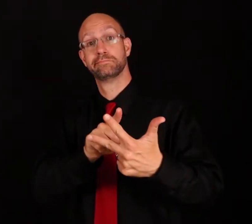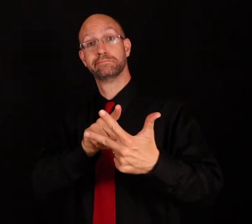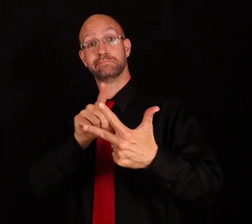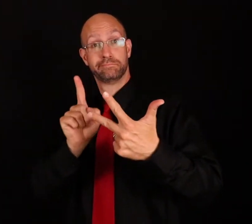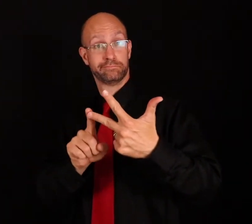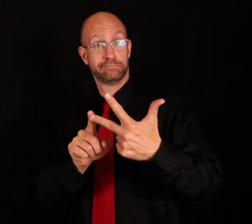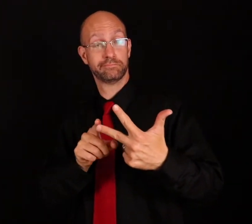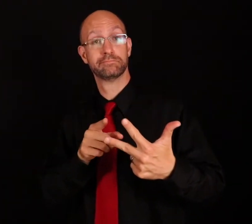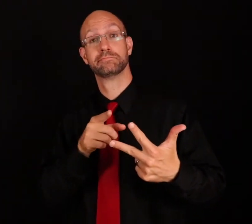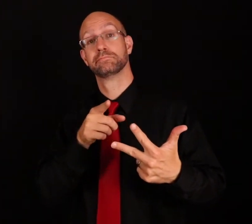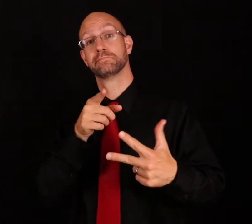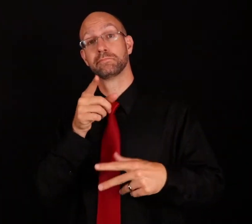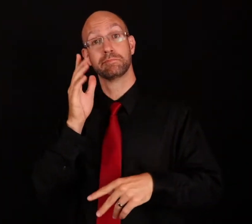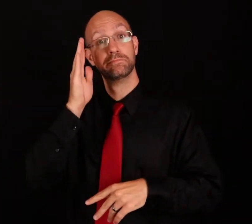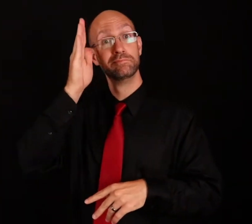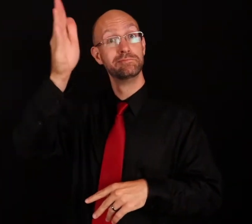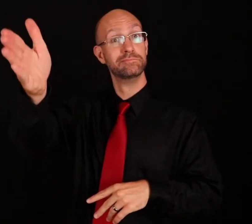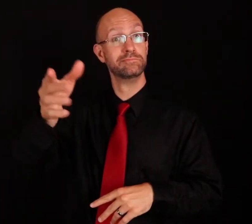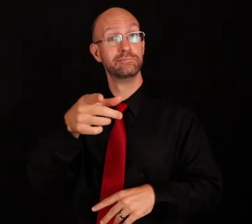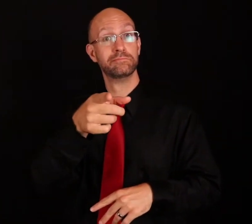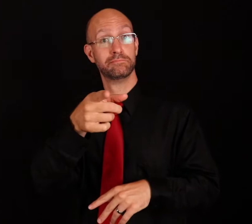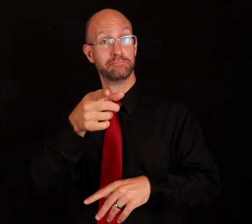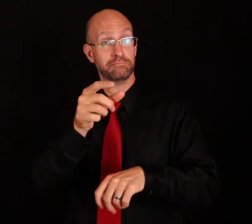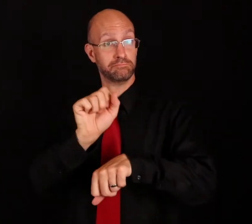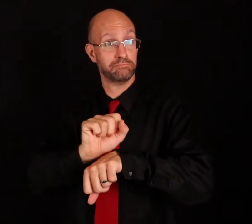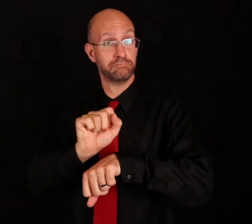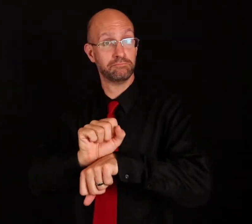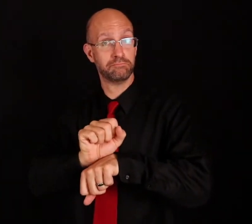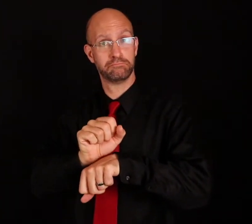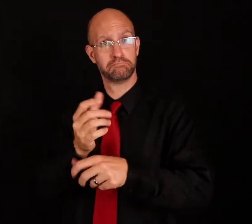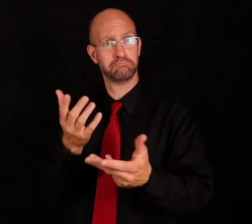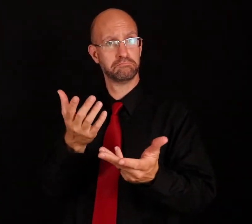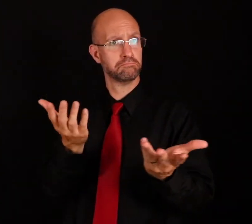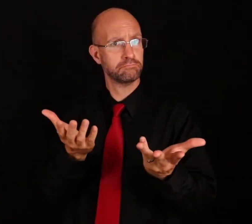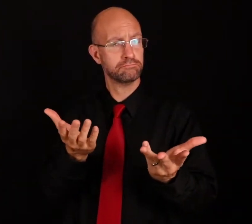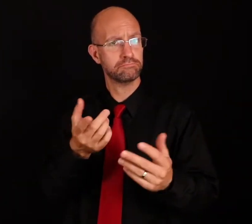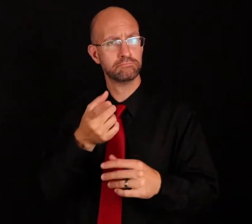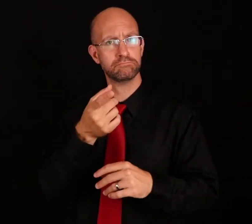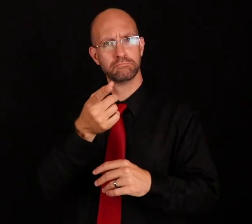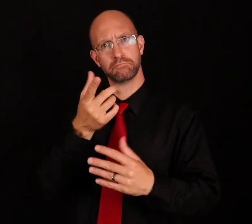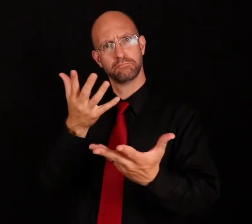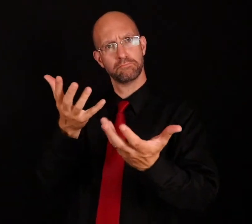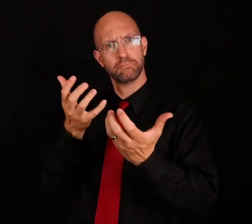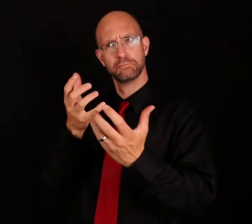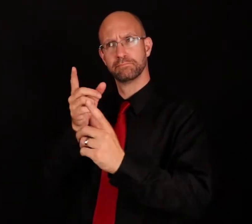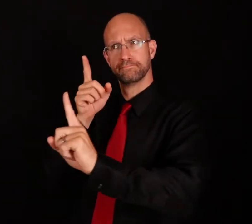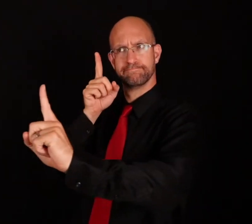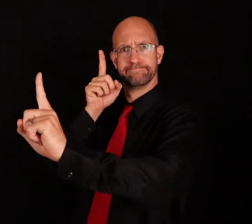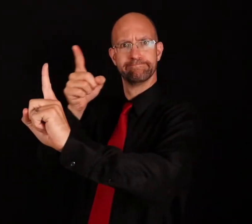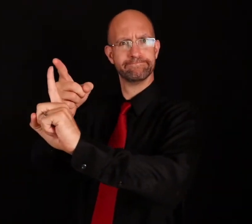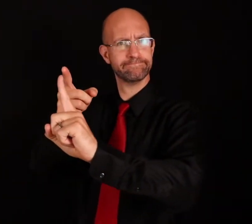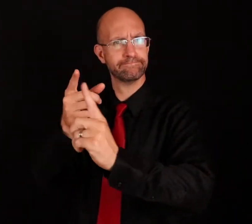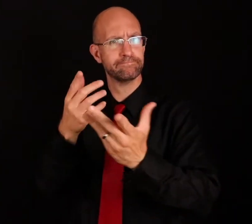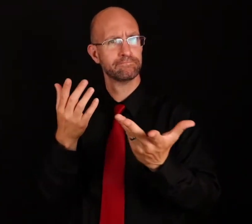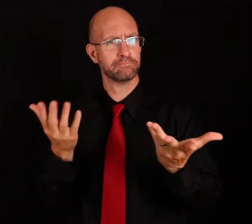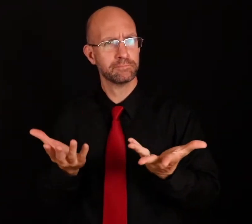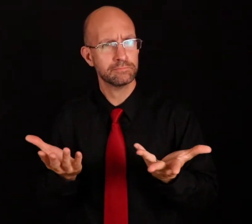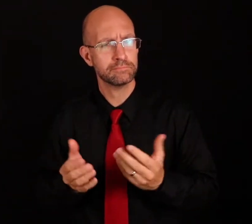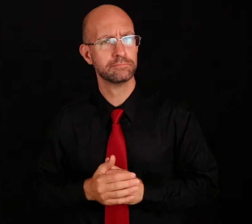3) What job do you want to get in the future?